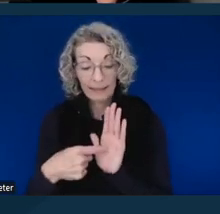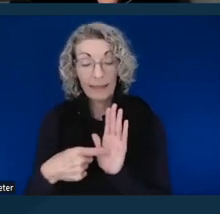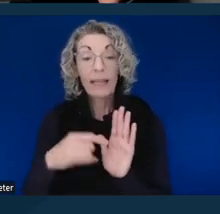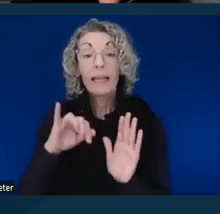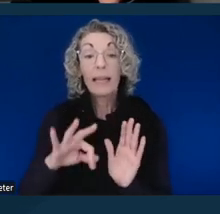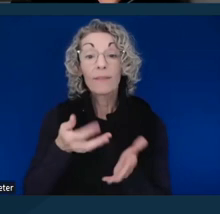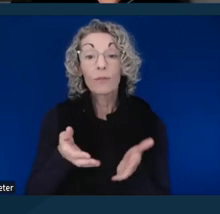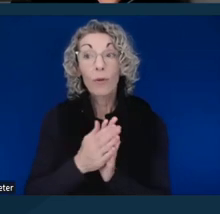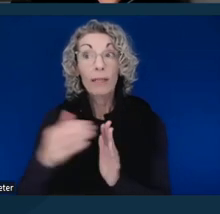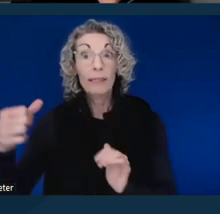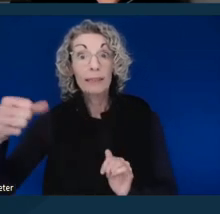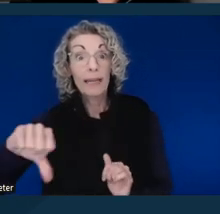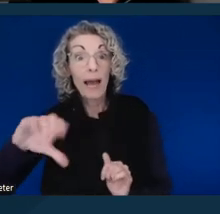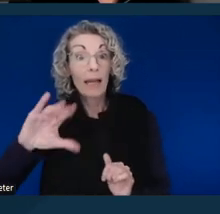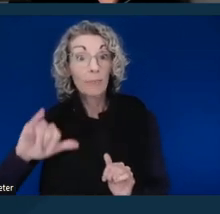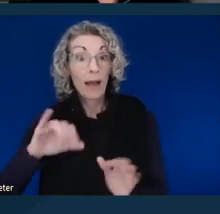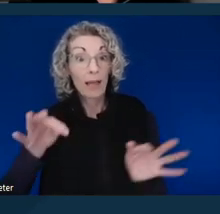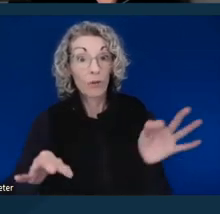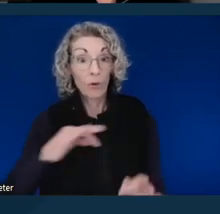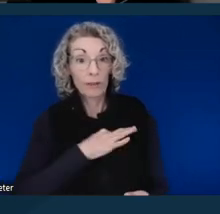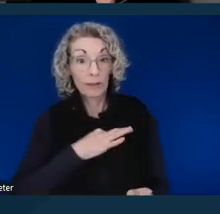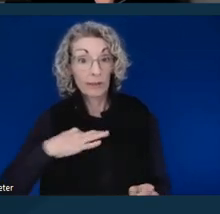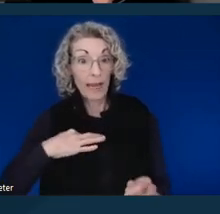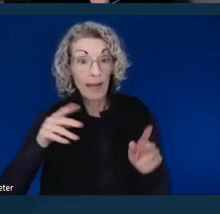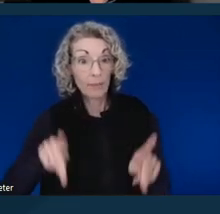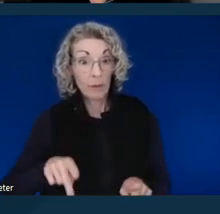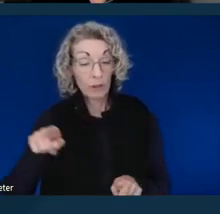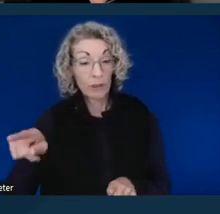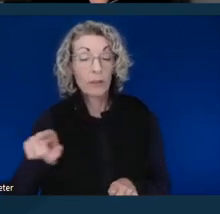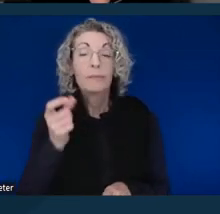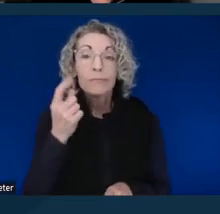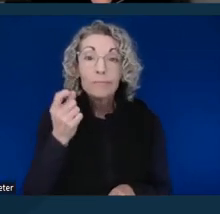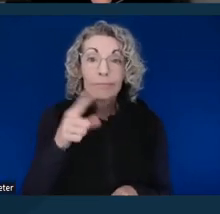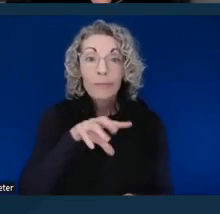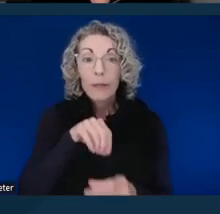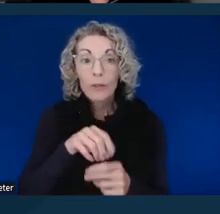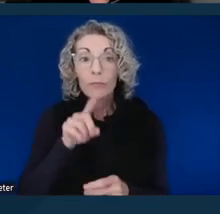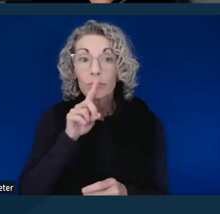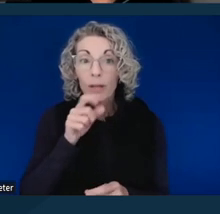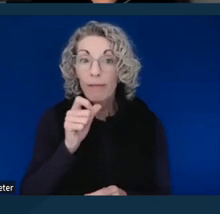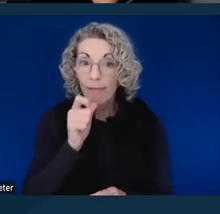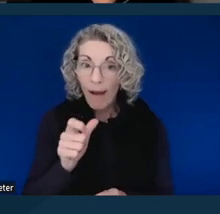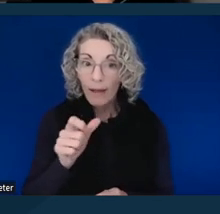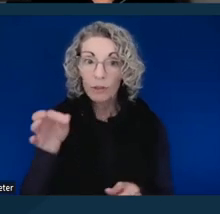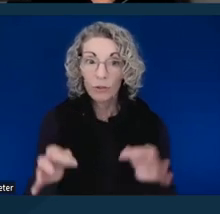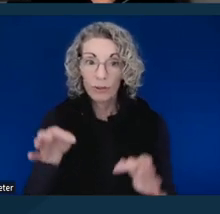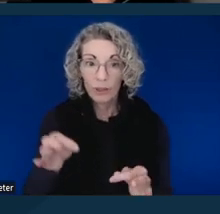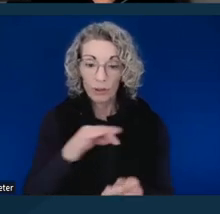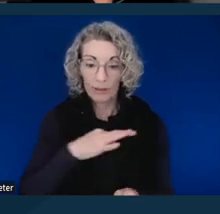by a court staff person, again, this would include non-judicial staff like the ADA coordinator,